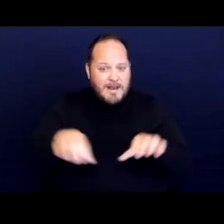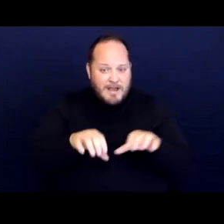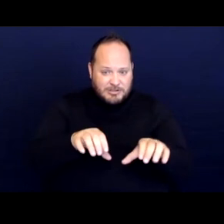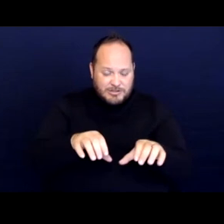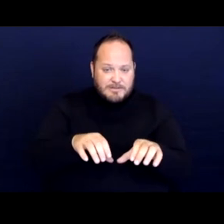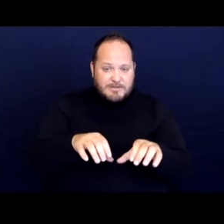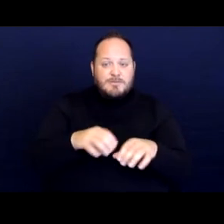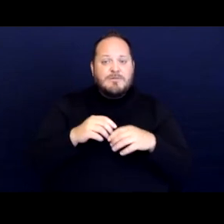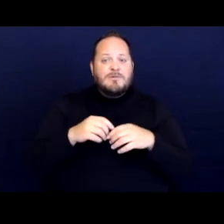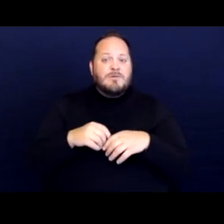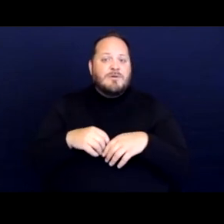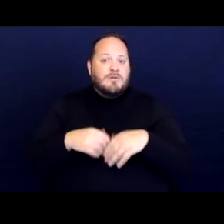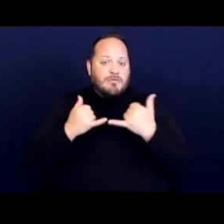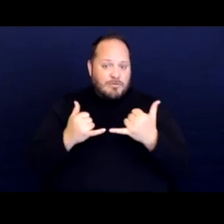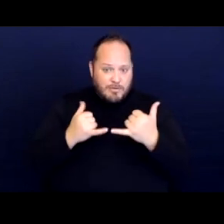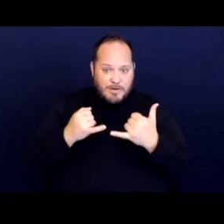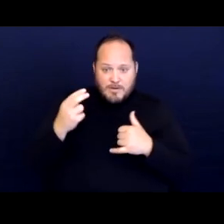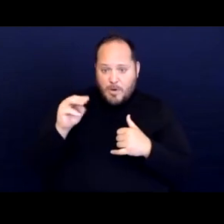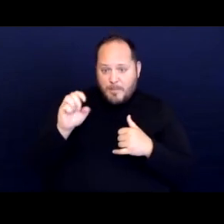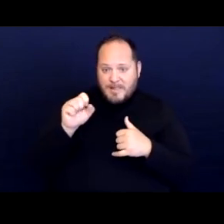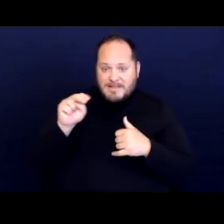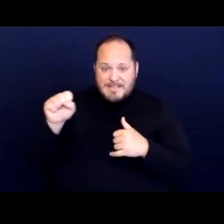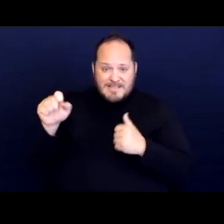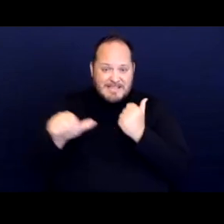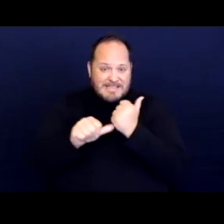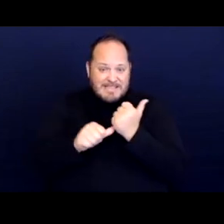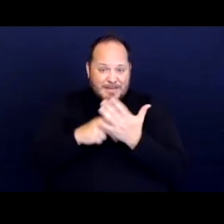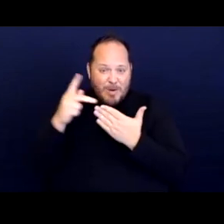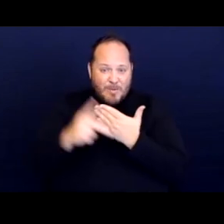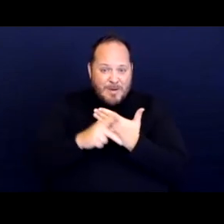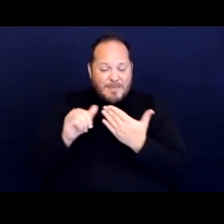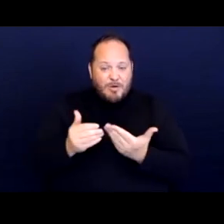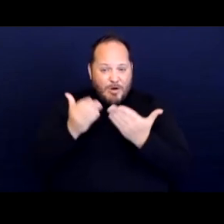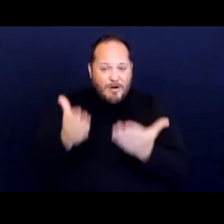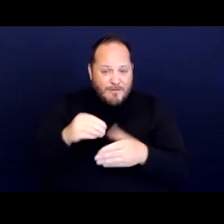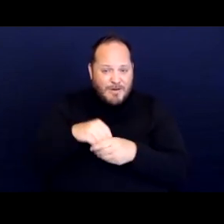current homelessness assistance programs that are offered in the jurisdiction,